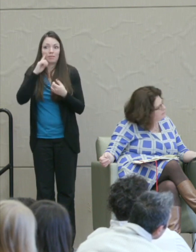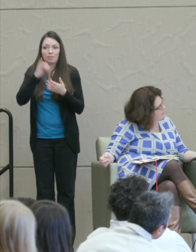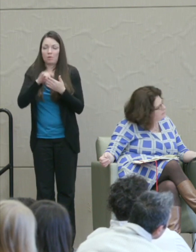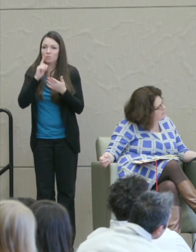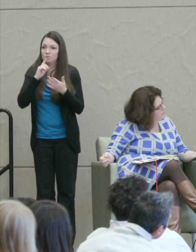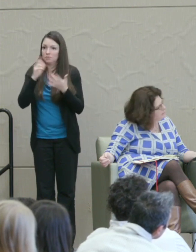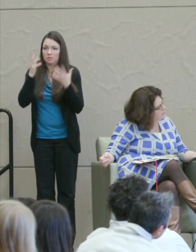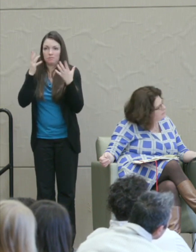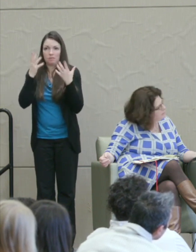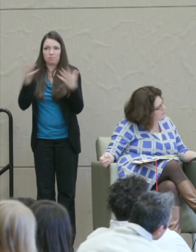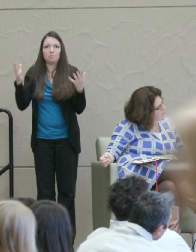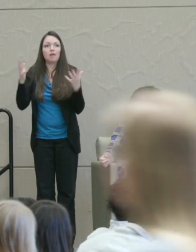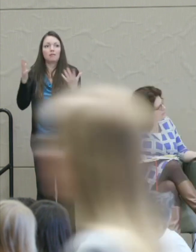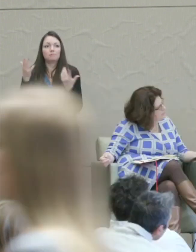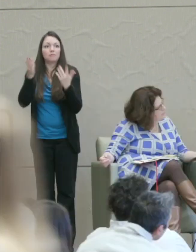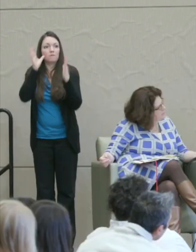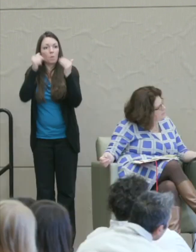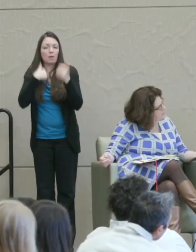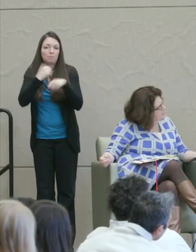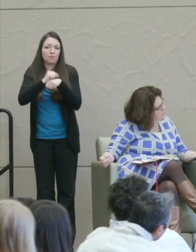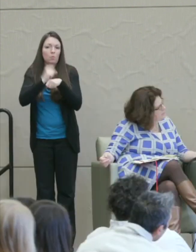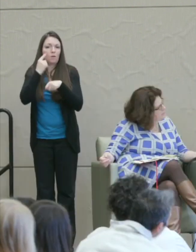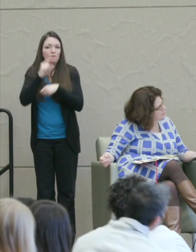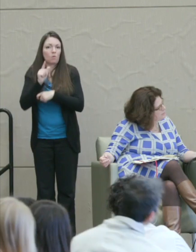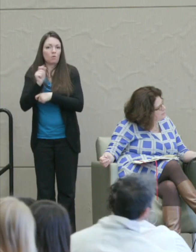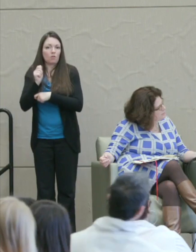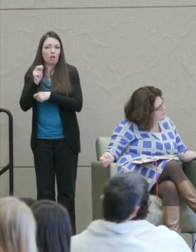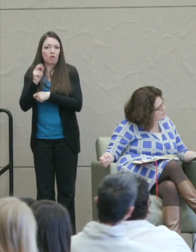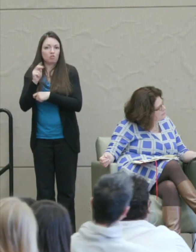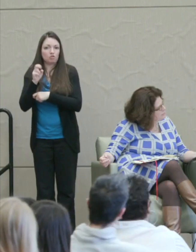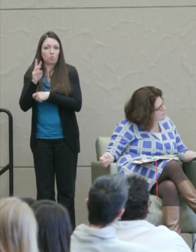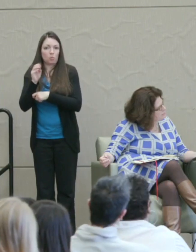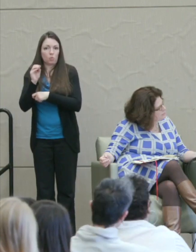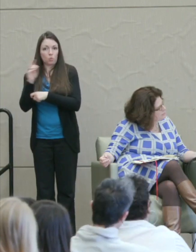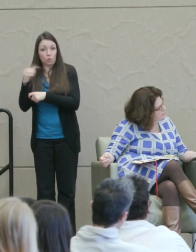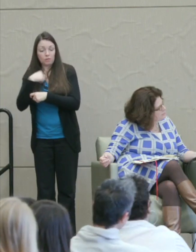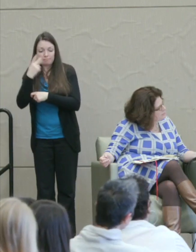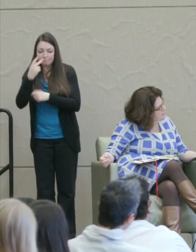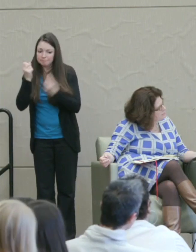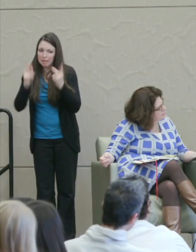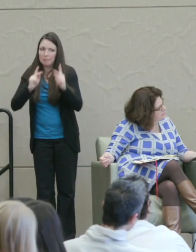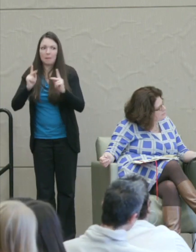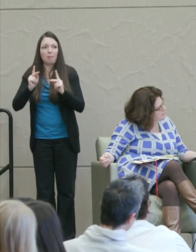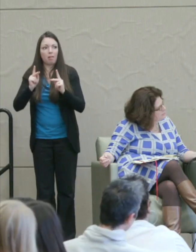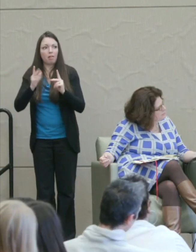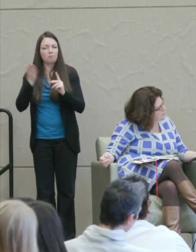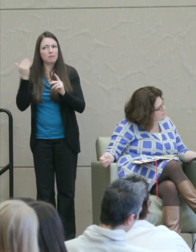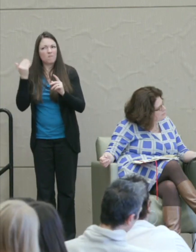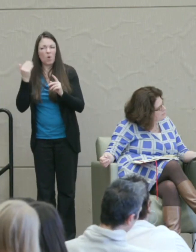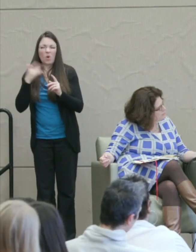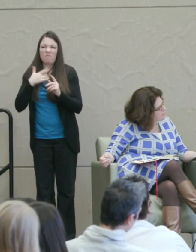I worked for Lauren Underwood and I did see so many people who were previously, “why,we